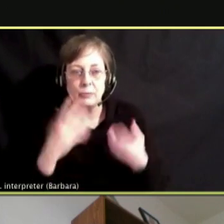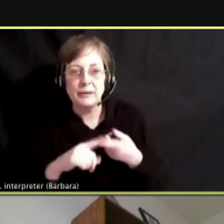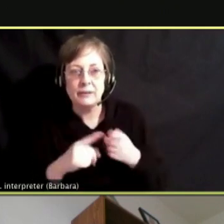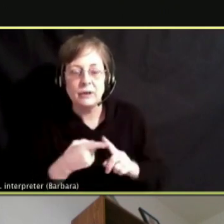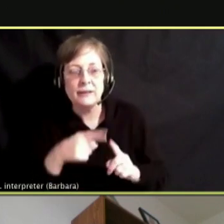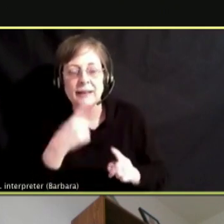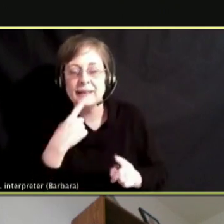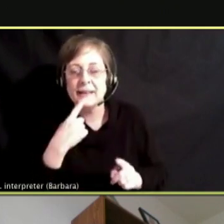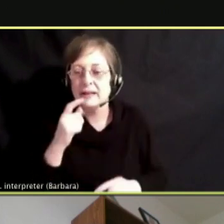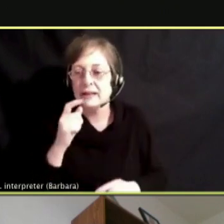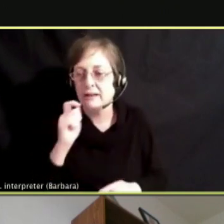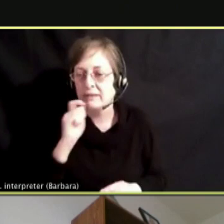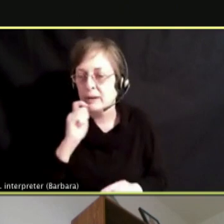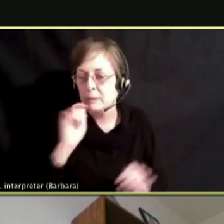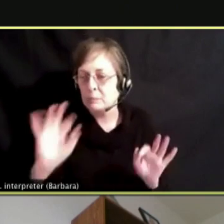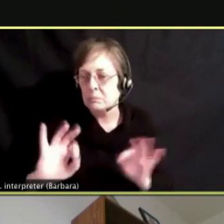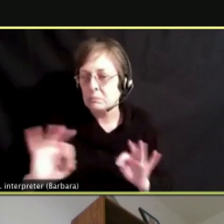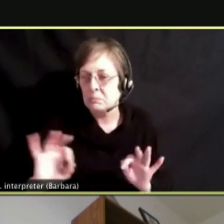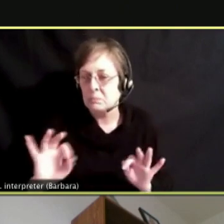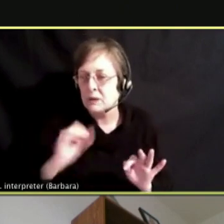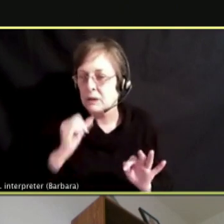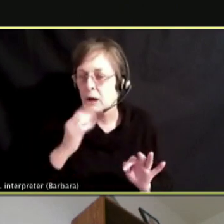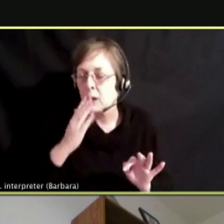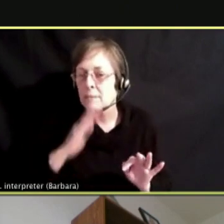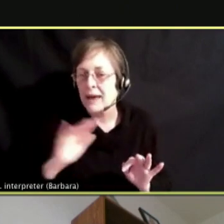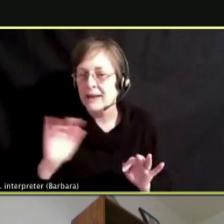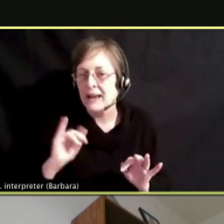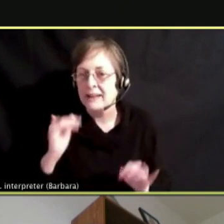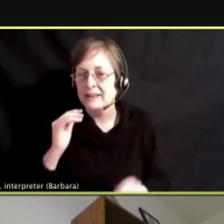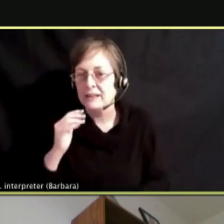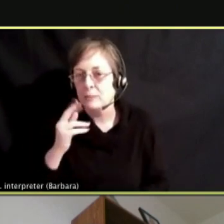AS BAD AS SMOKING, WHICH IS OF COURSE NOT THE TRUTH.